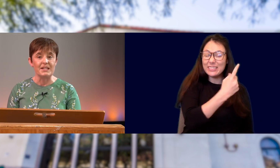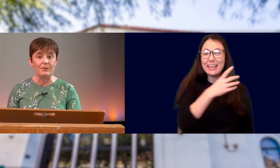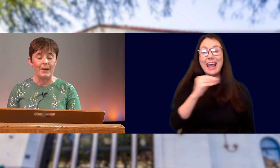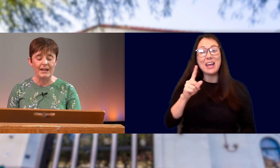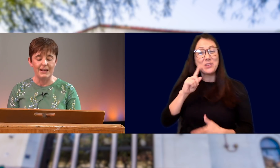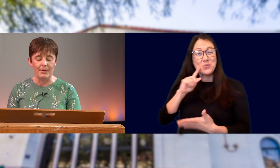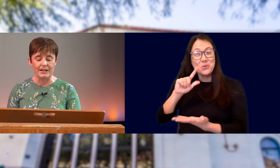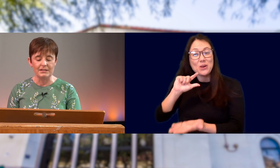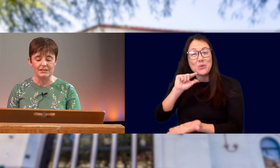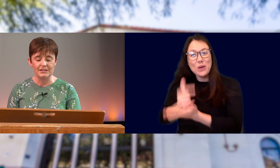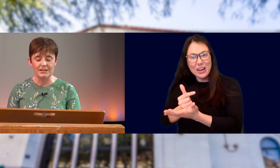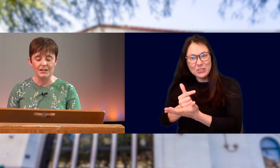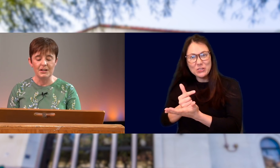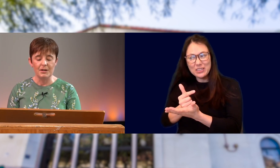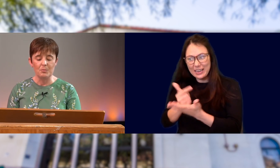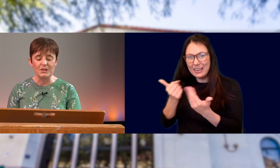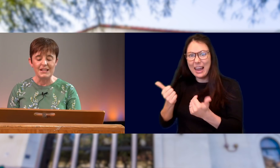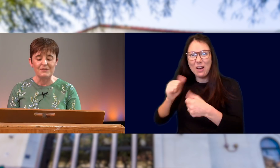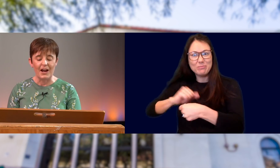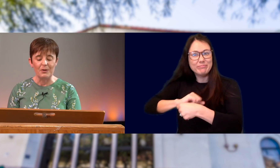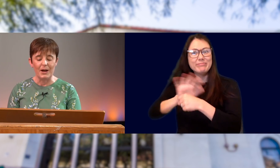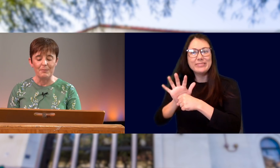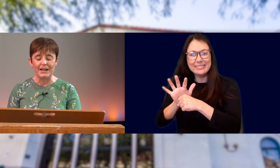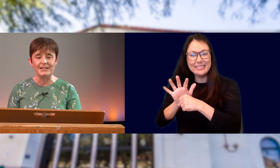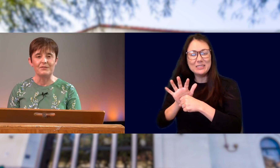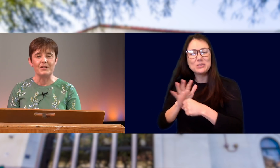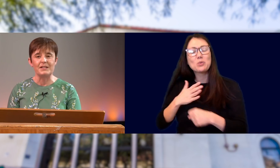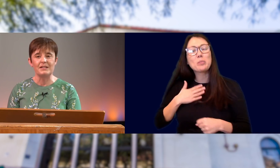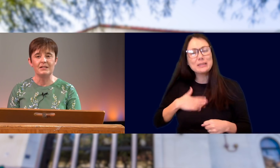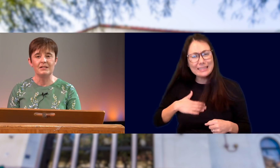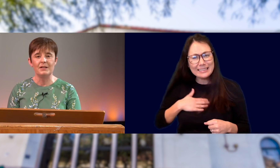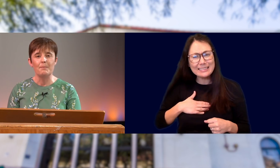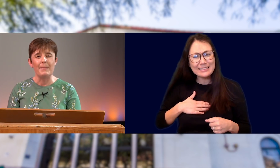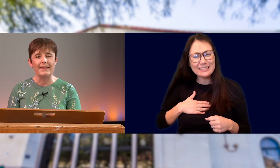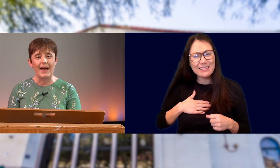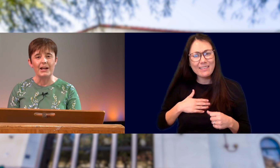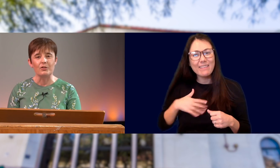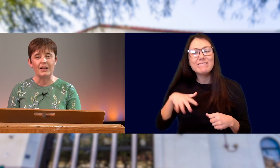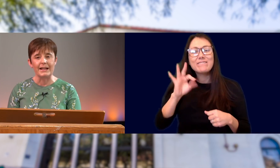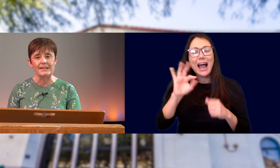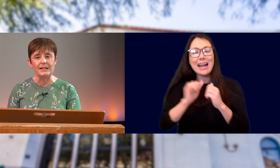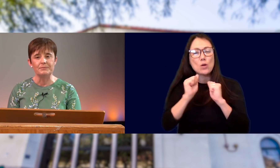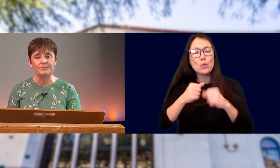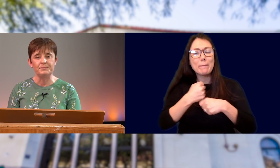IN THE MIDST OF A PANDEMIC. PLEASE FIND A WAY TO MAKE A DIFFERENCE, MAKE THAT YOUR LEGACY.